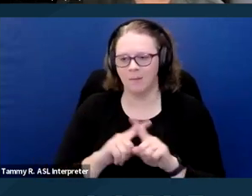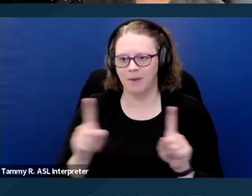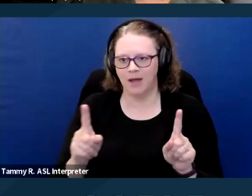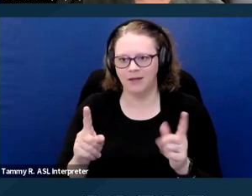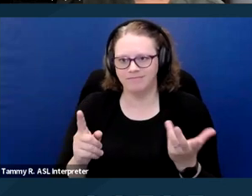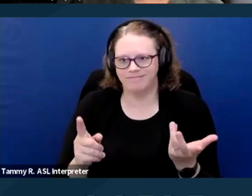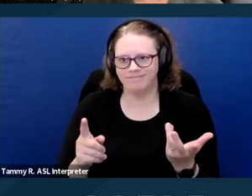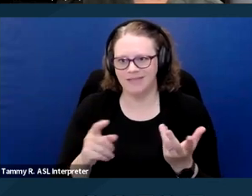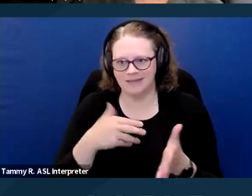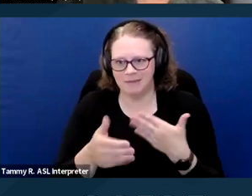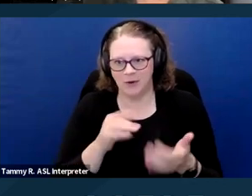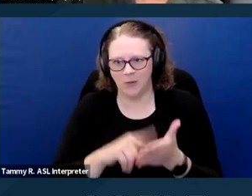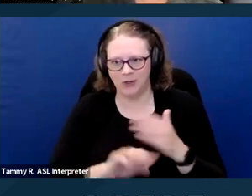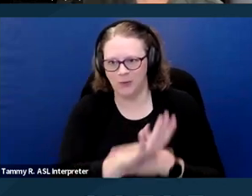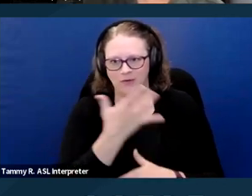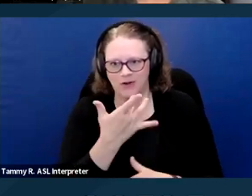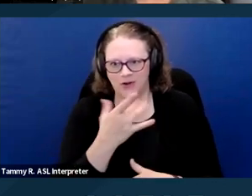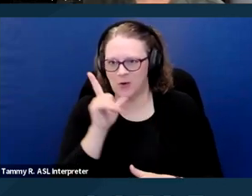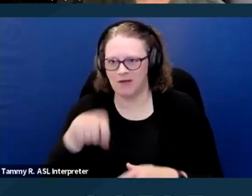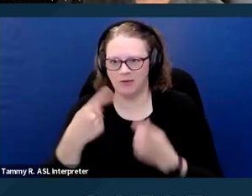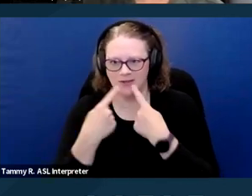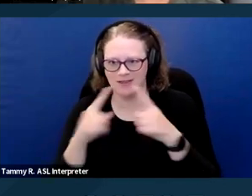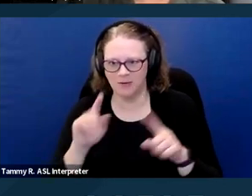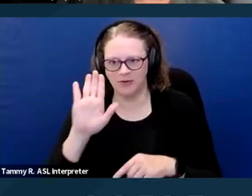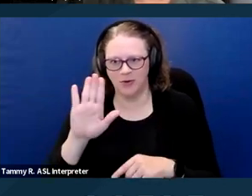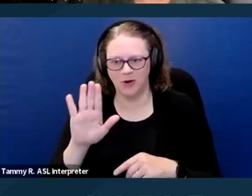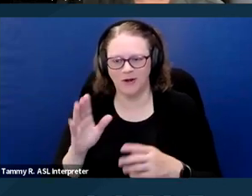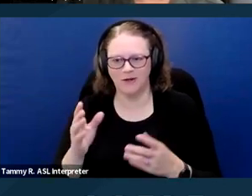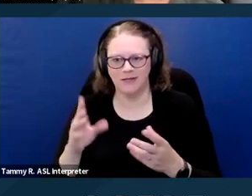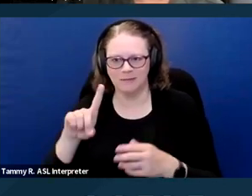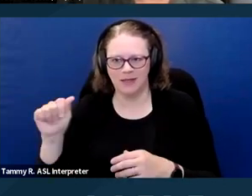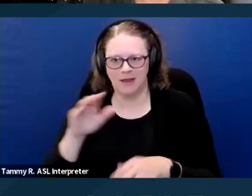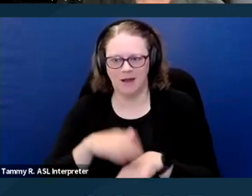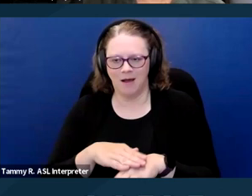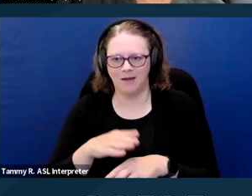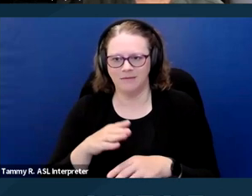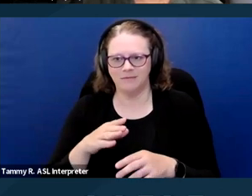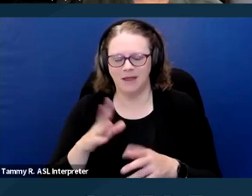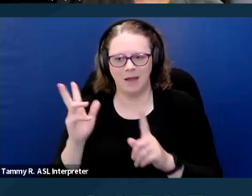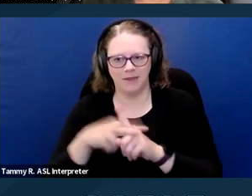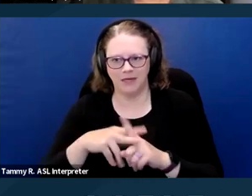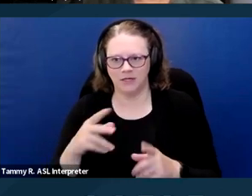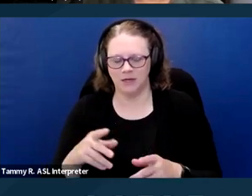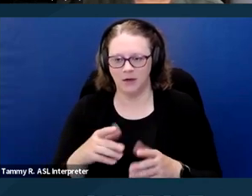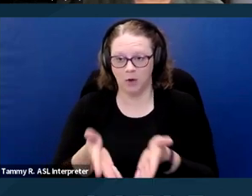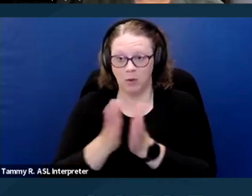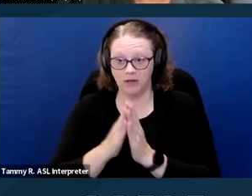for not disclosing on the application. And part of that is because requests for reasonable accommodations can come any time,